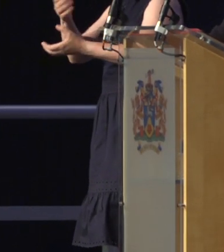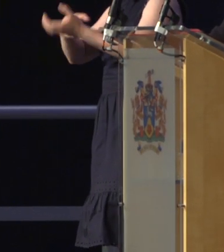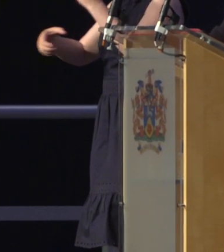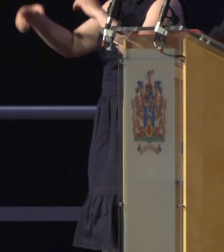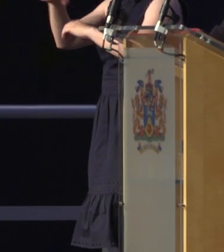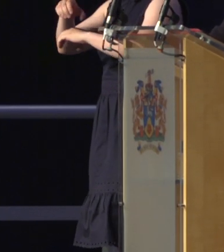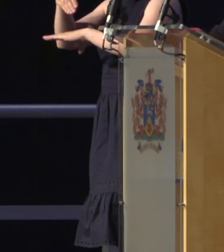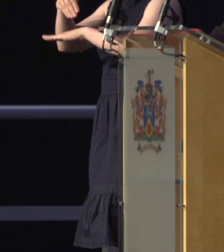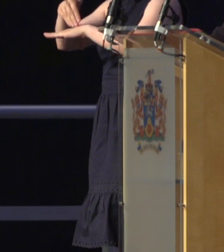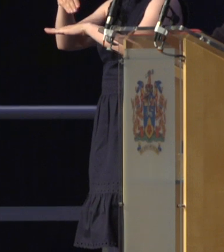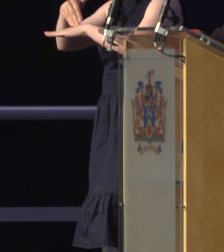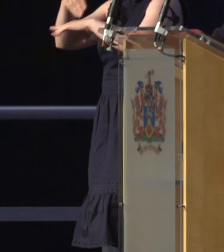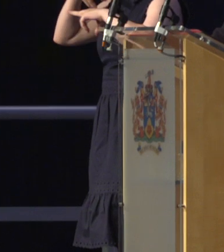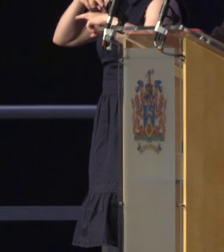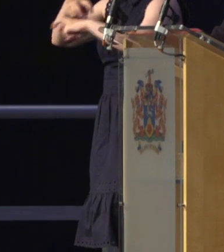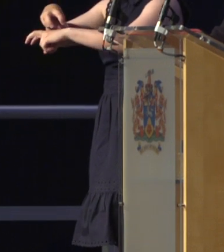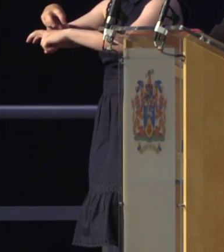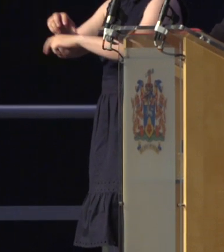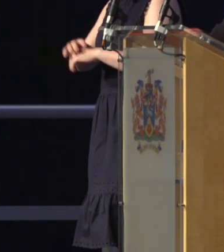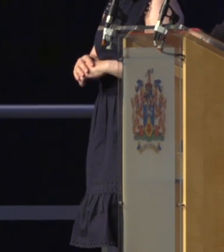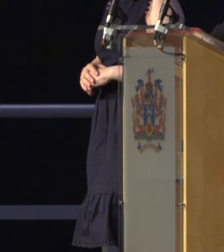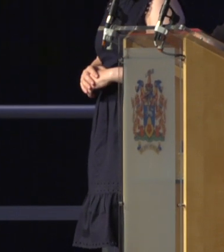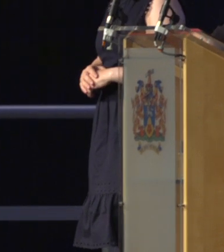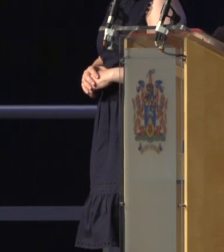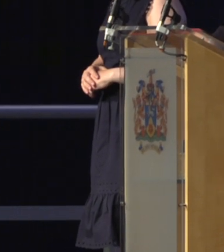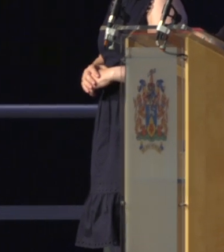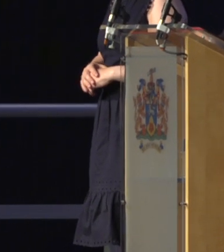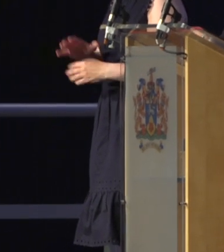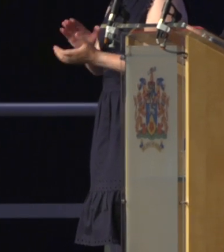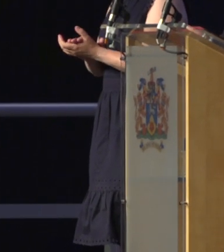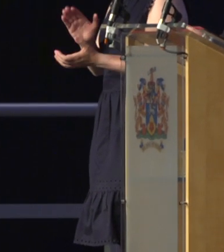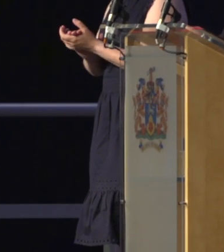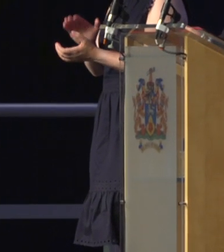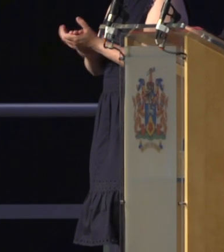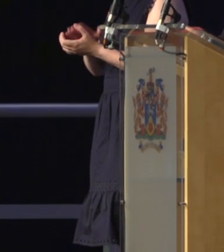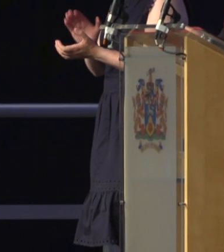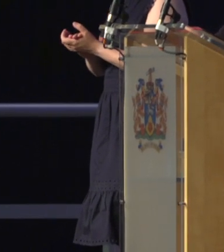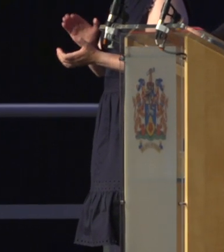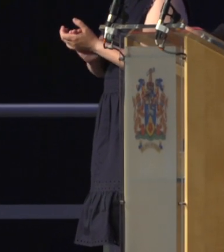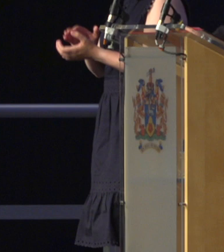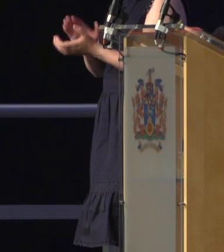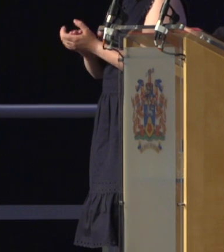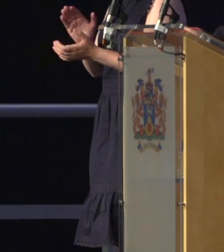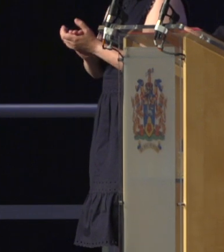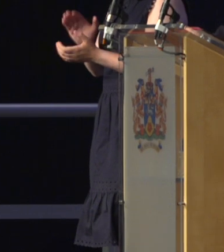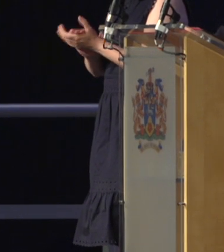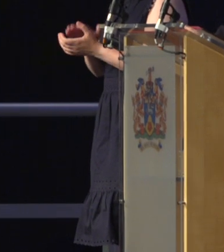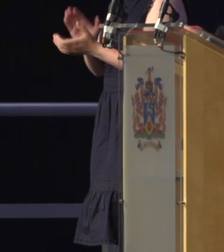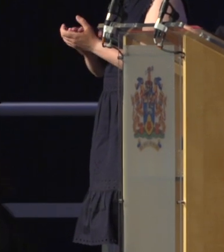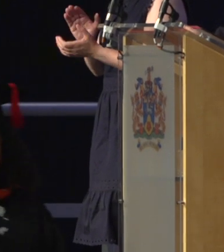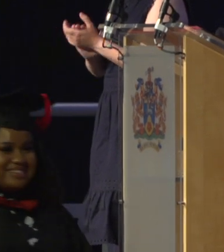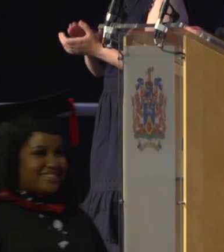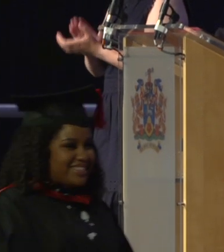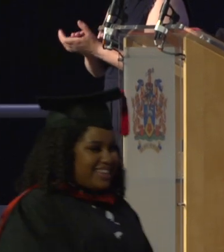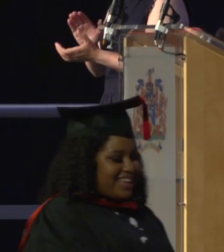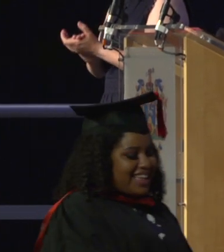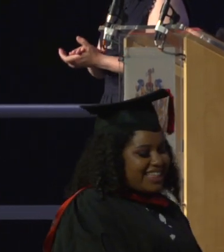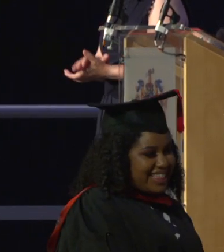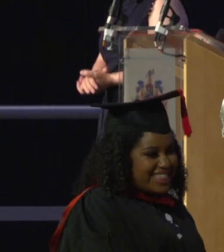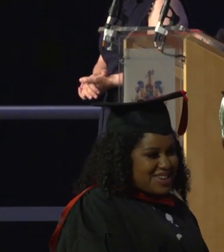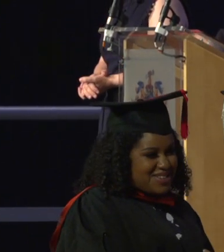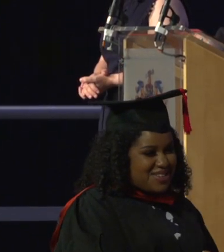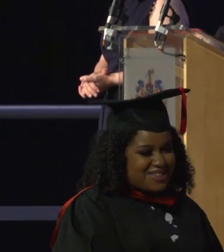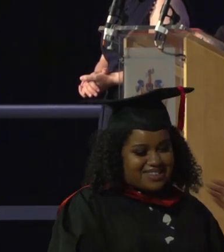Bachelor of Science in Forensic Science and Criminal Investigation